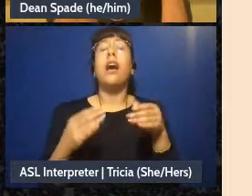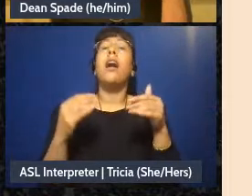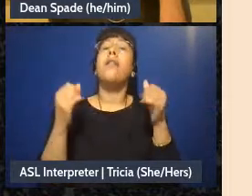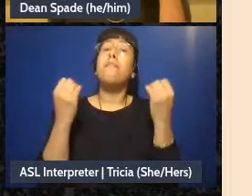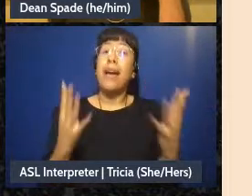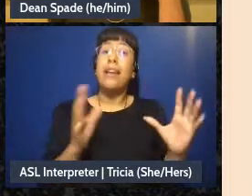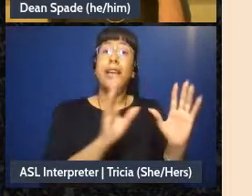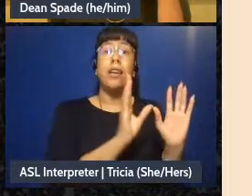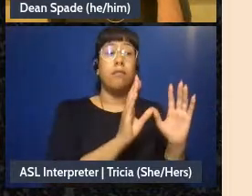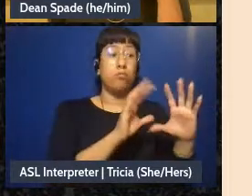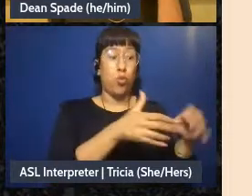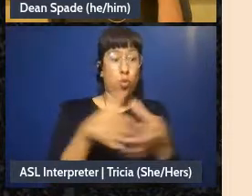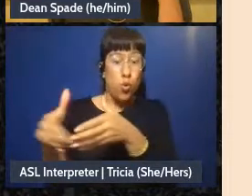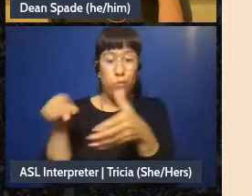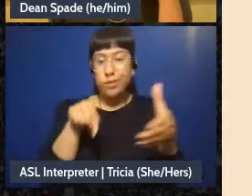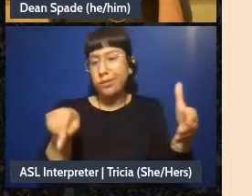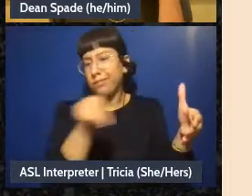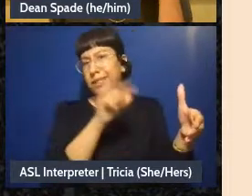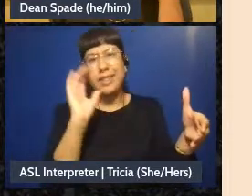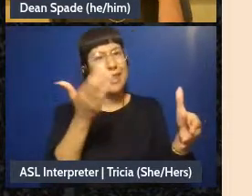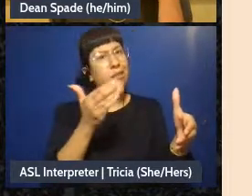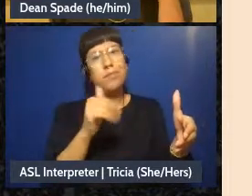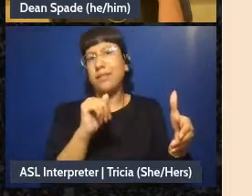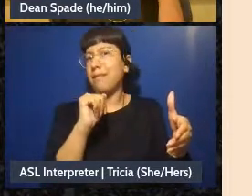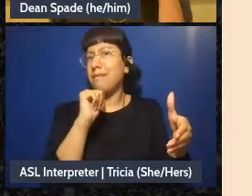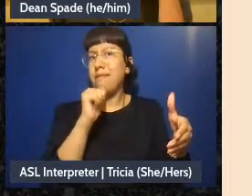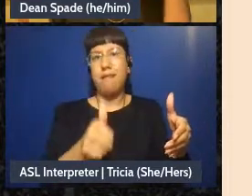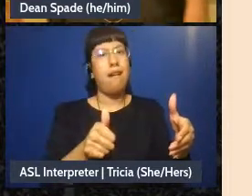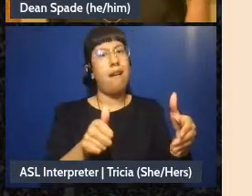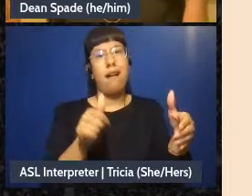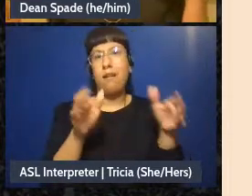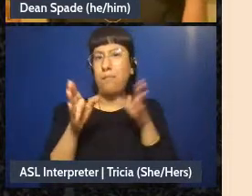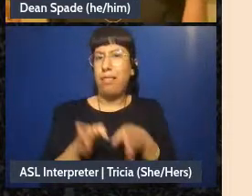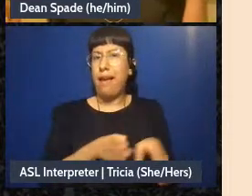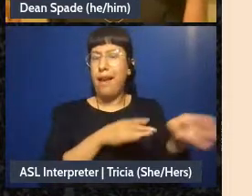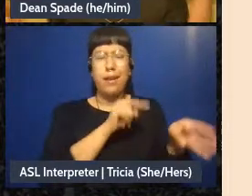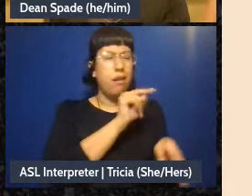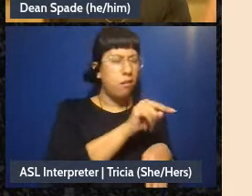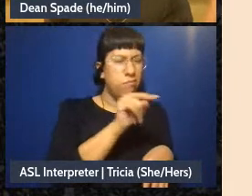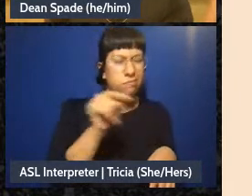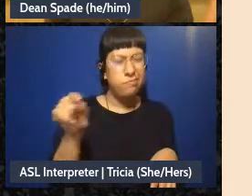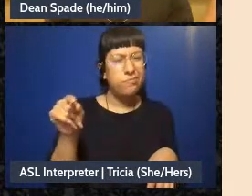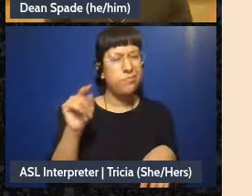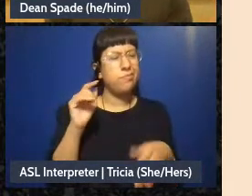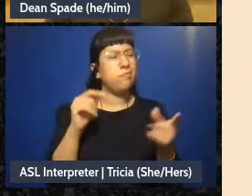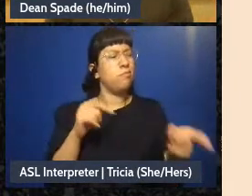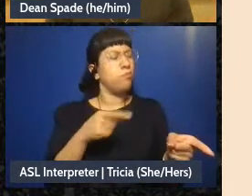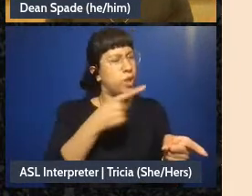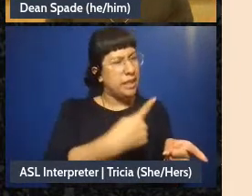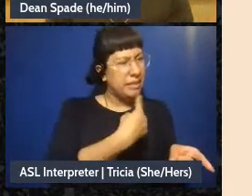doing planning at all, so it's just like “oh wait, someone said we're going to be here this weekend